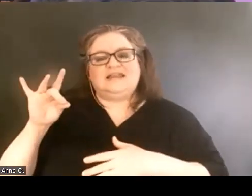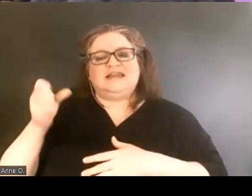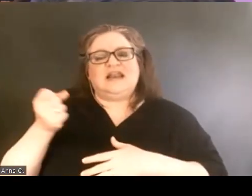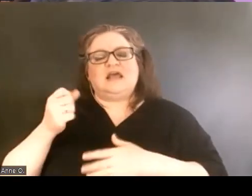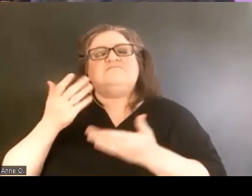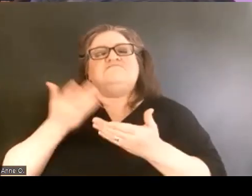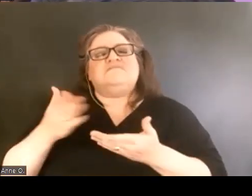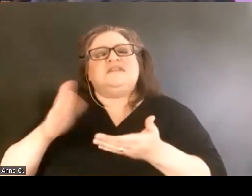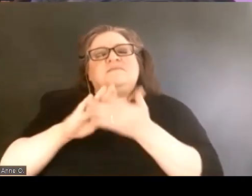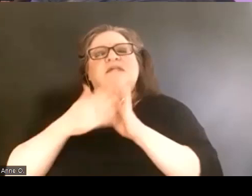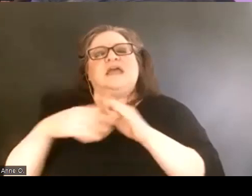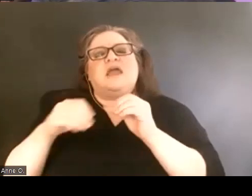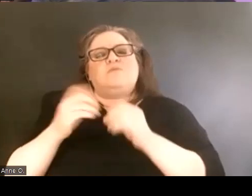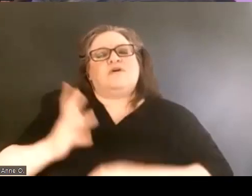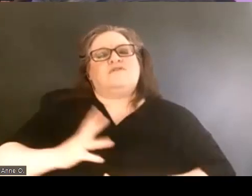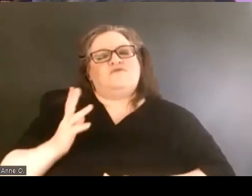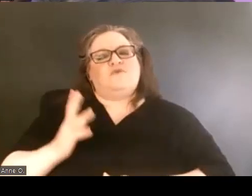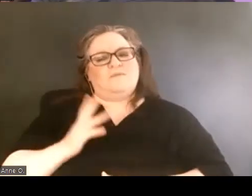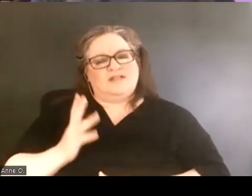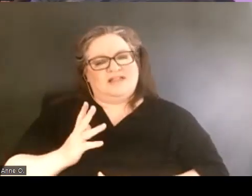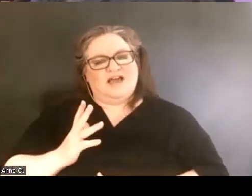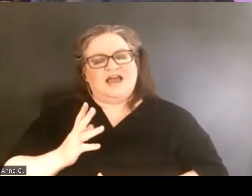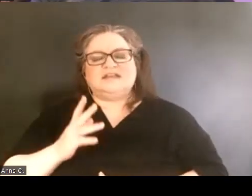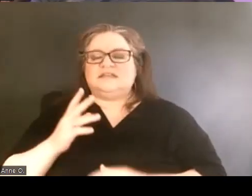in an actual formal position start to take place.